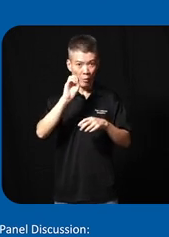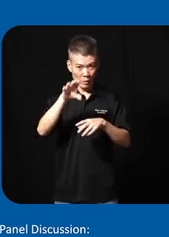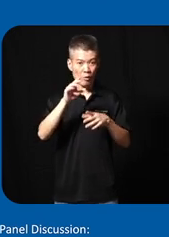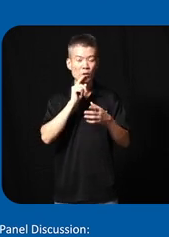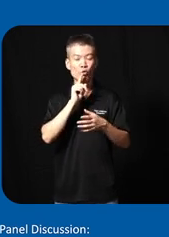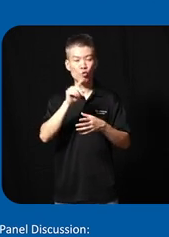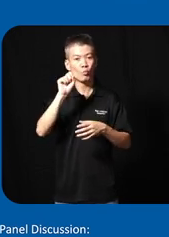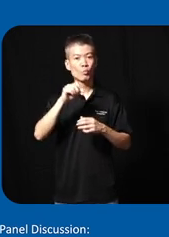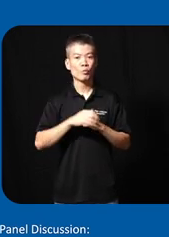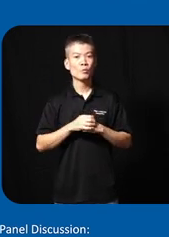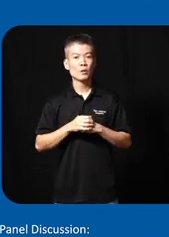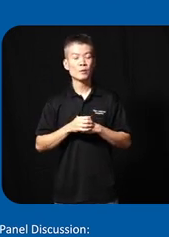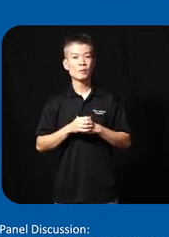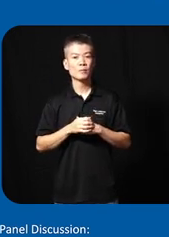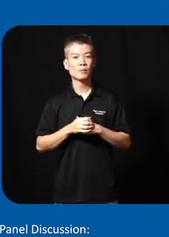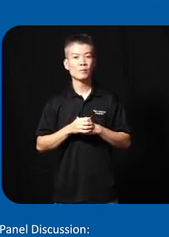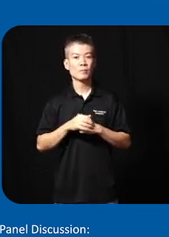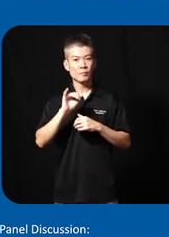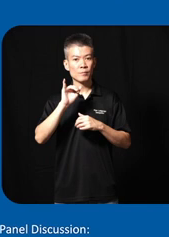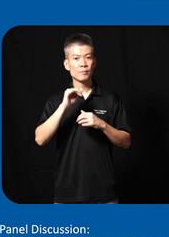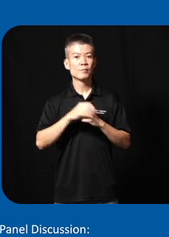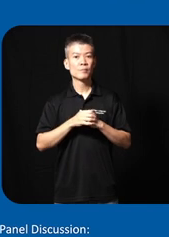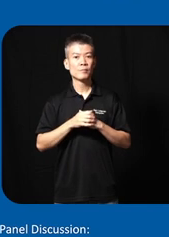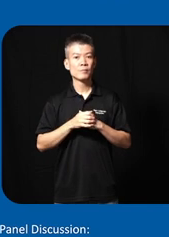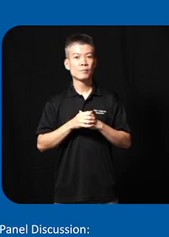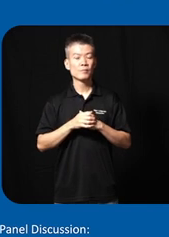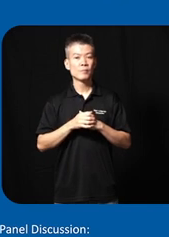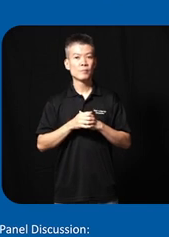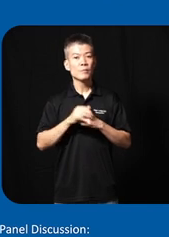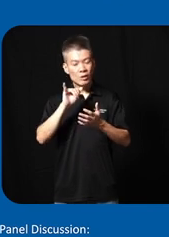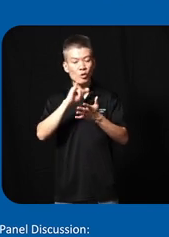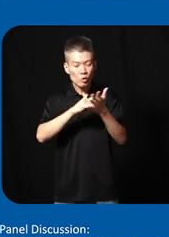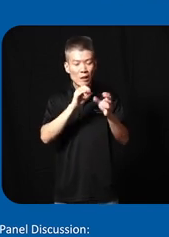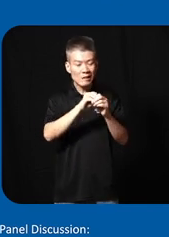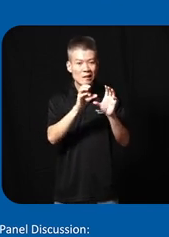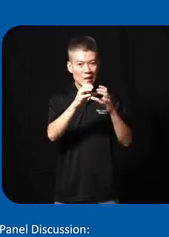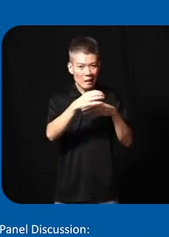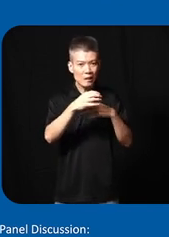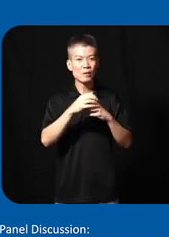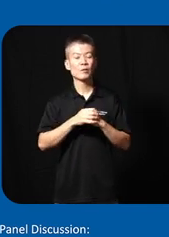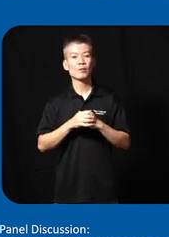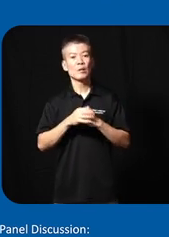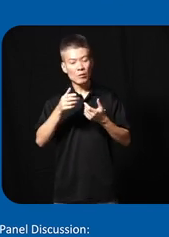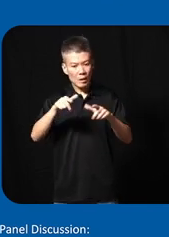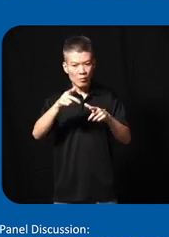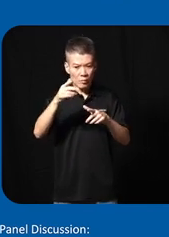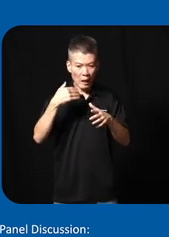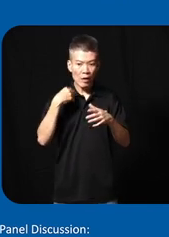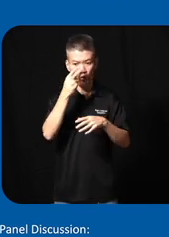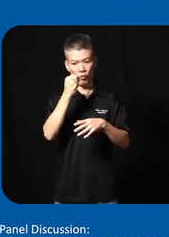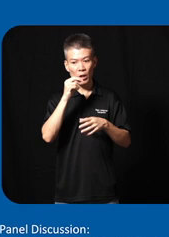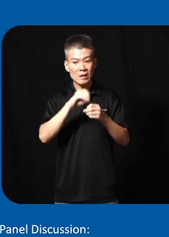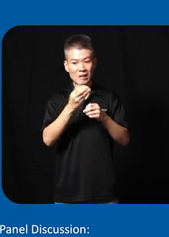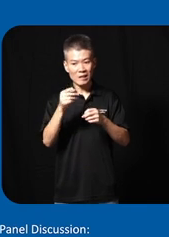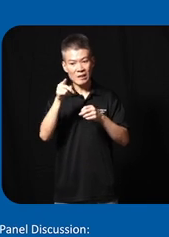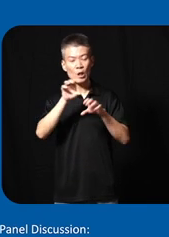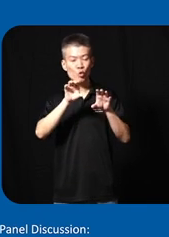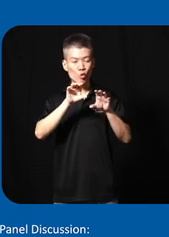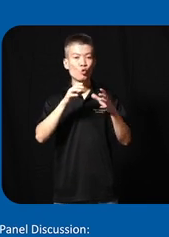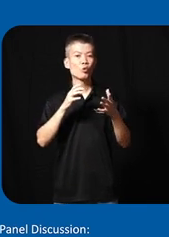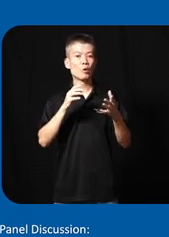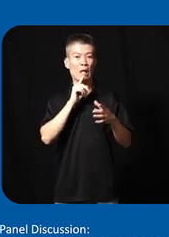truth just in case uh letting them have fun in the things that they do actually they are